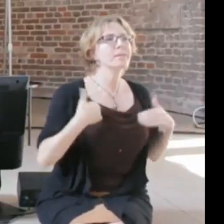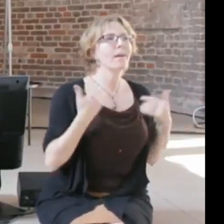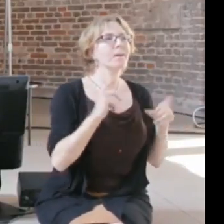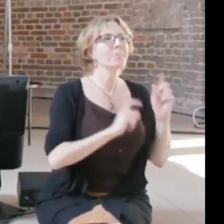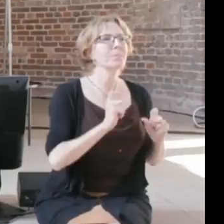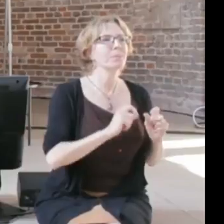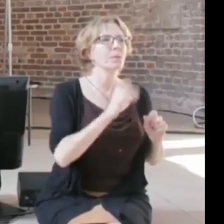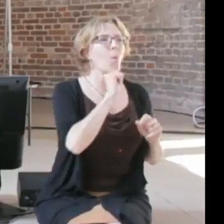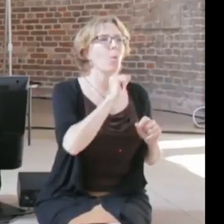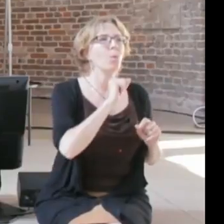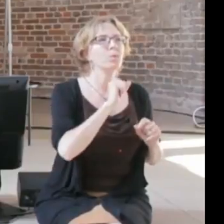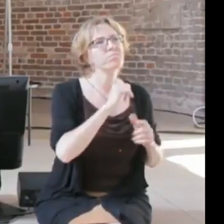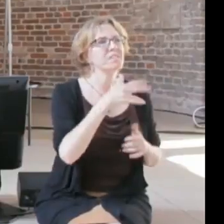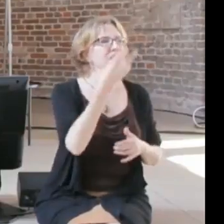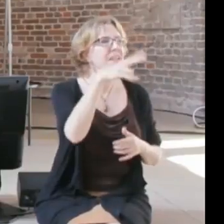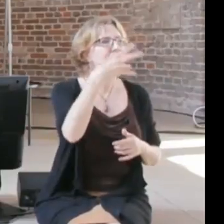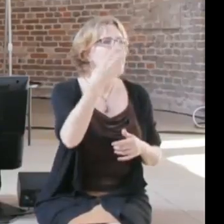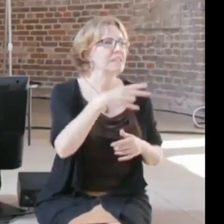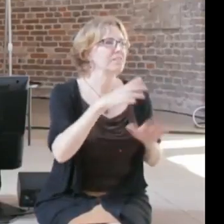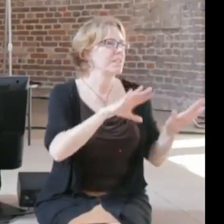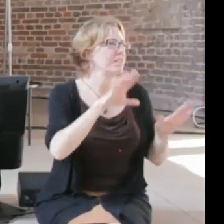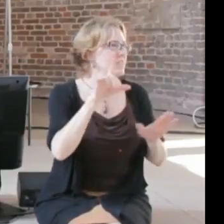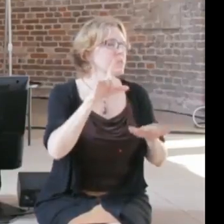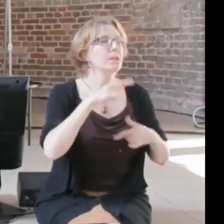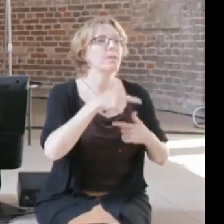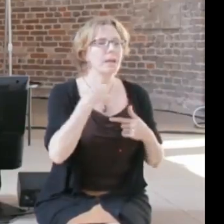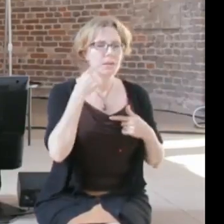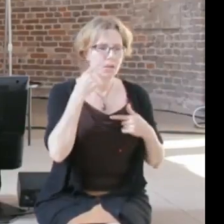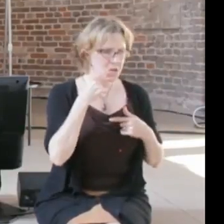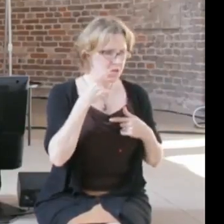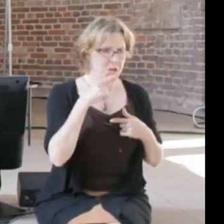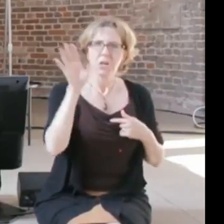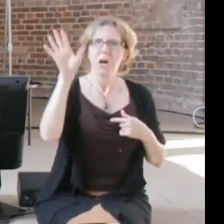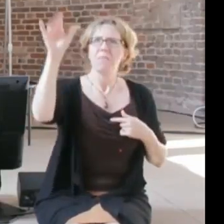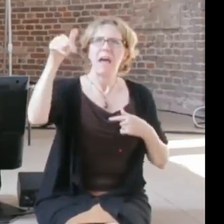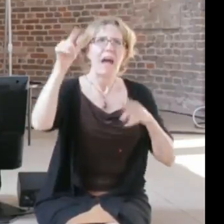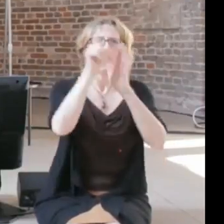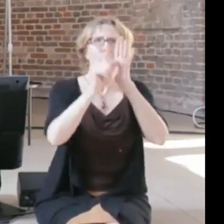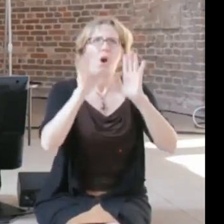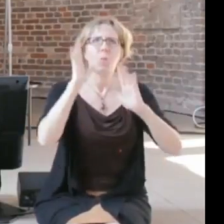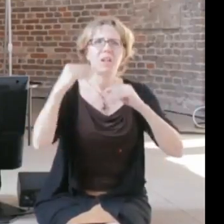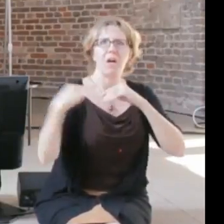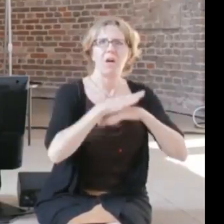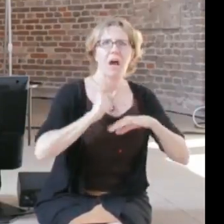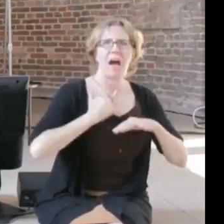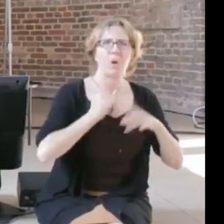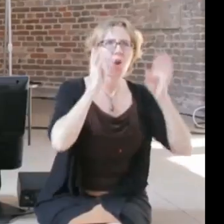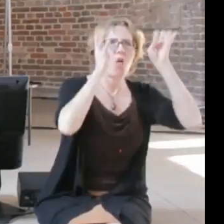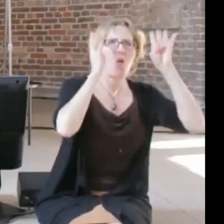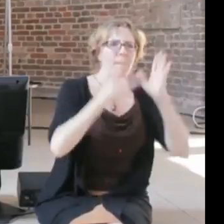completely out of touch with how we use technology today. So I do think that technology is on